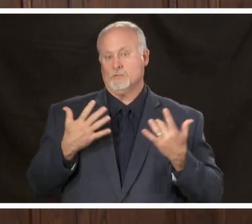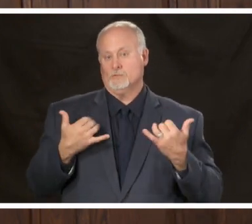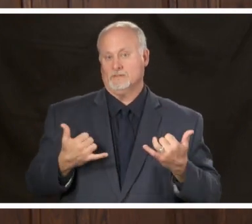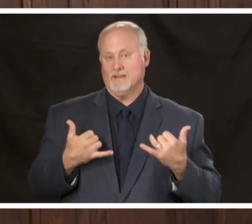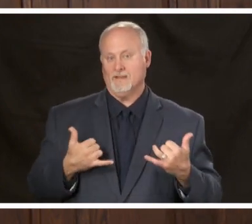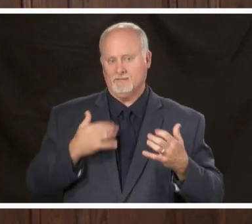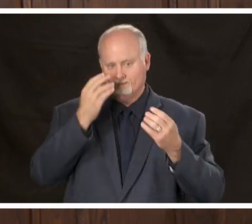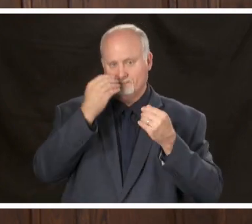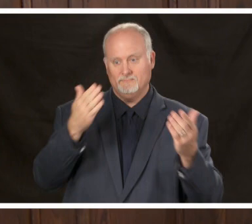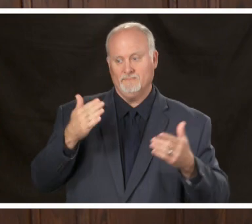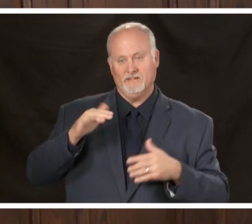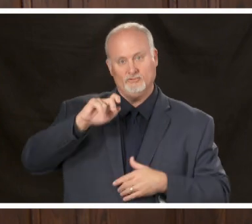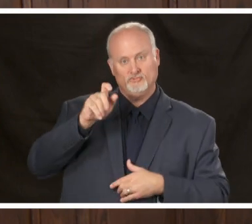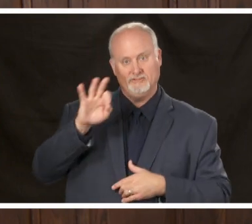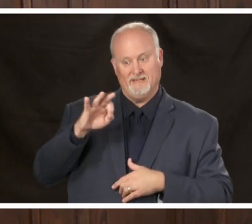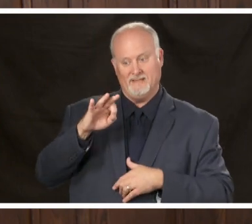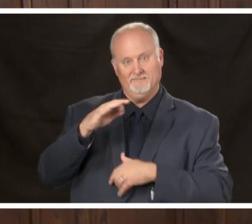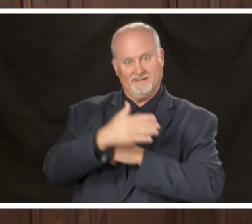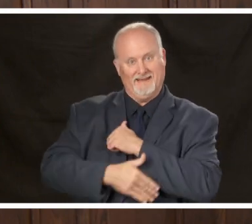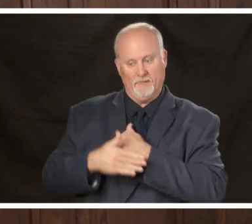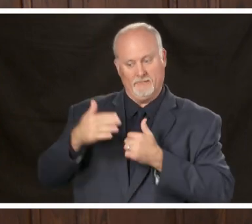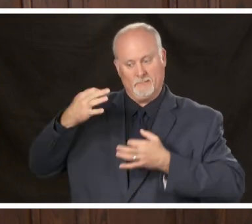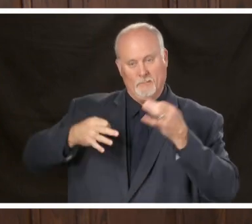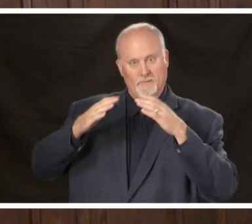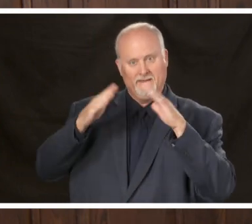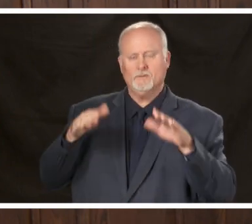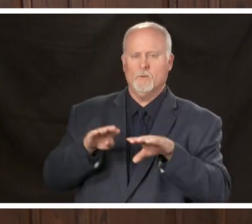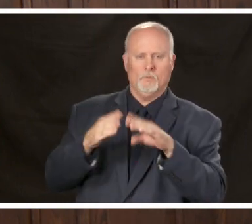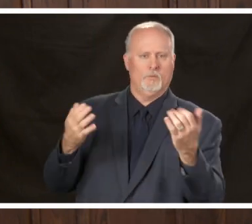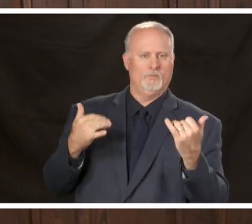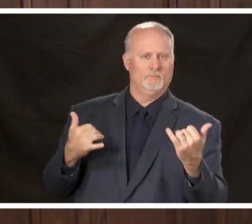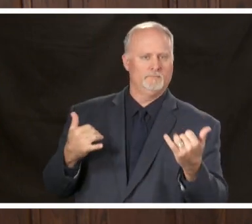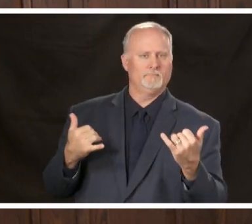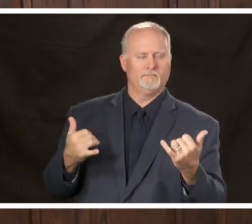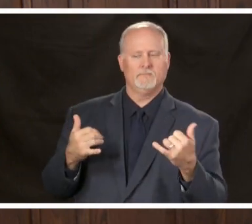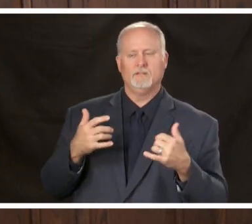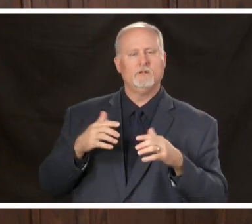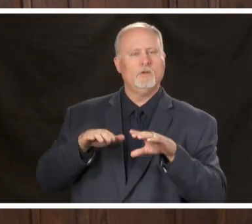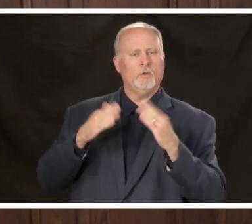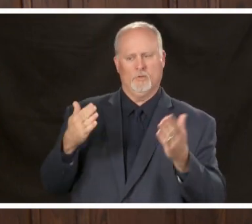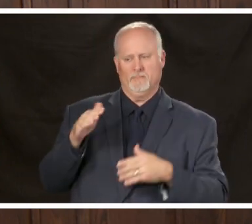Courthouse is open we opened the courthouse in downtown Birmingham, Bessemer,